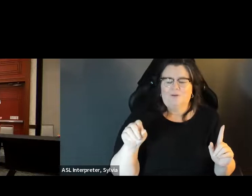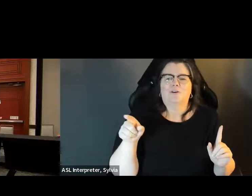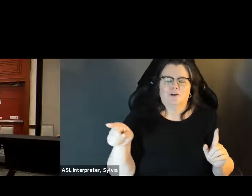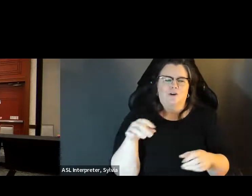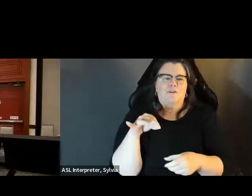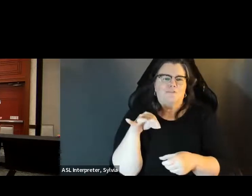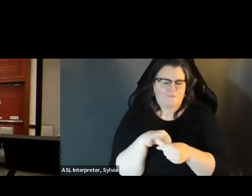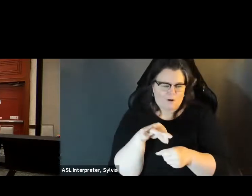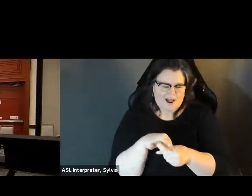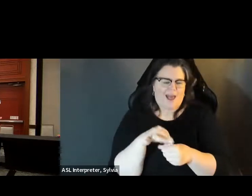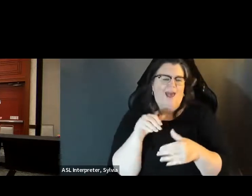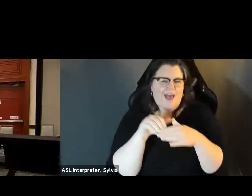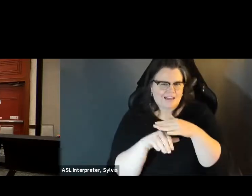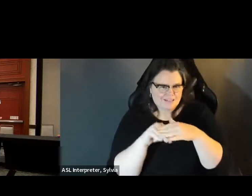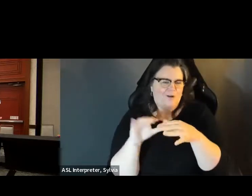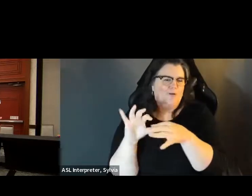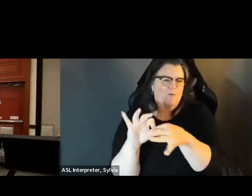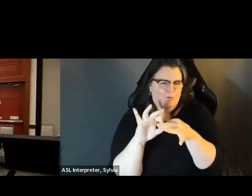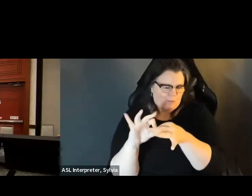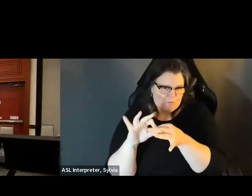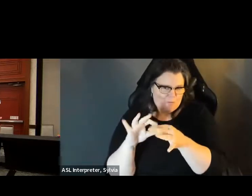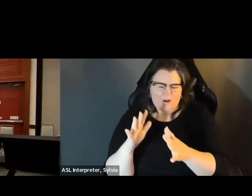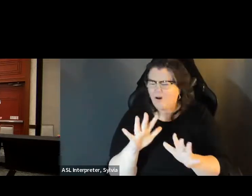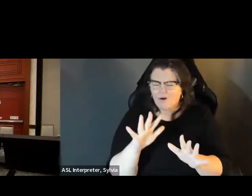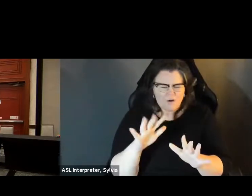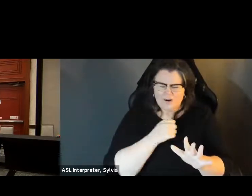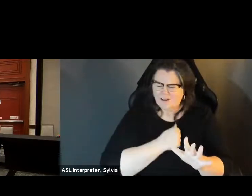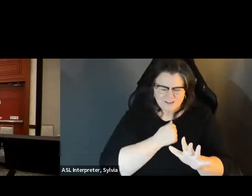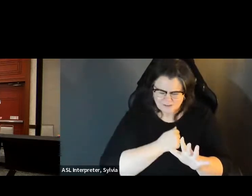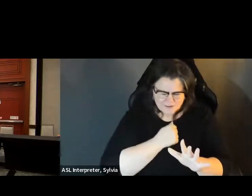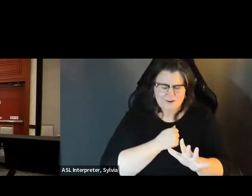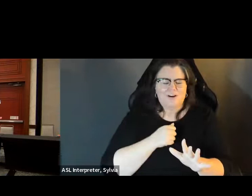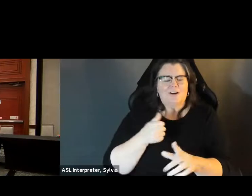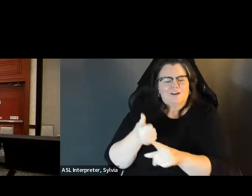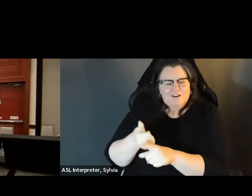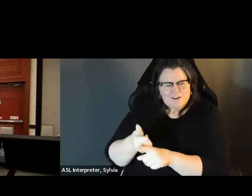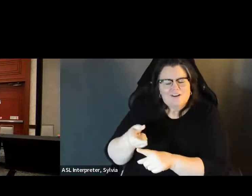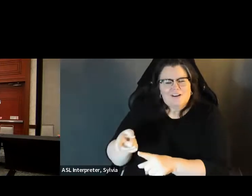started again. I would like to introduce to you Laura Lee who is Disability Rights Florida voting access